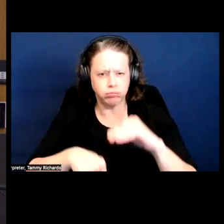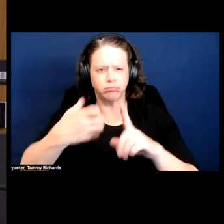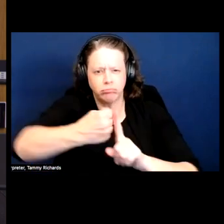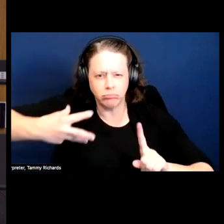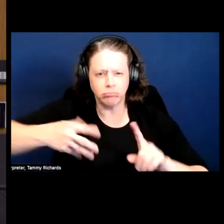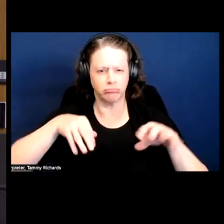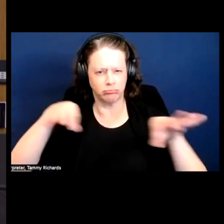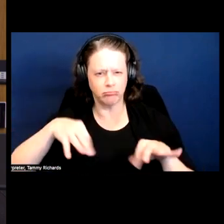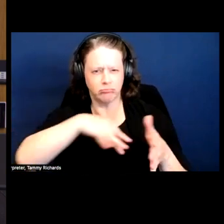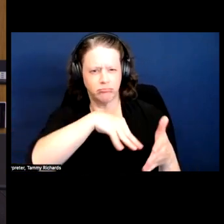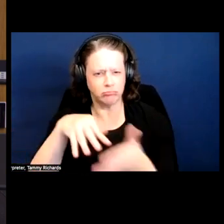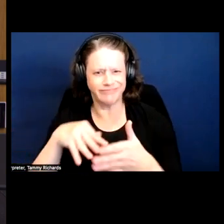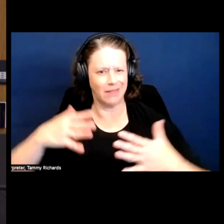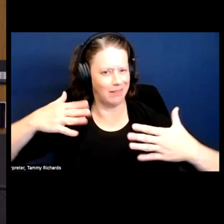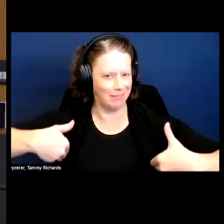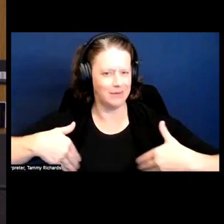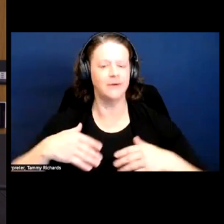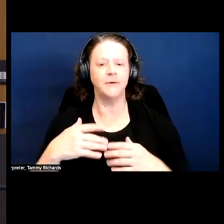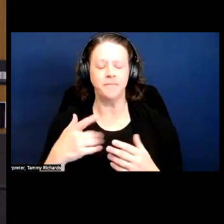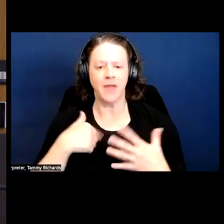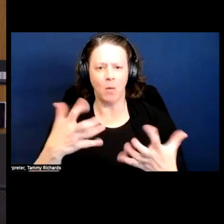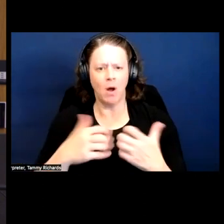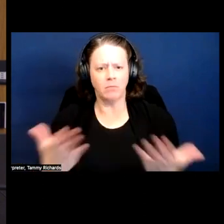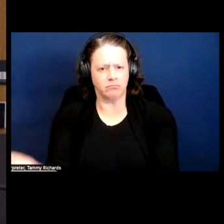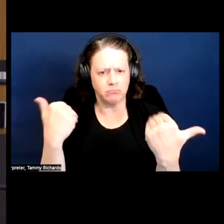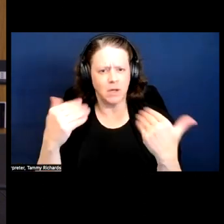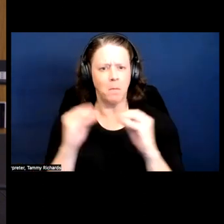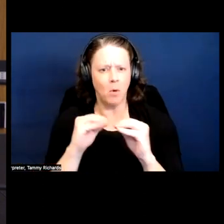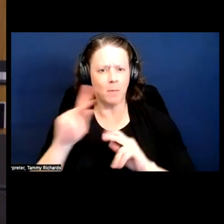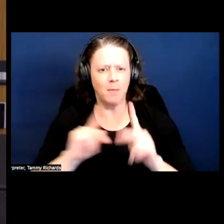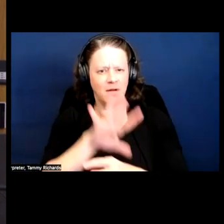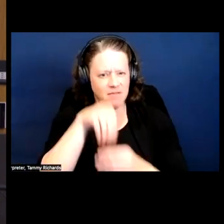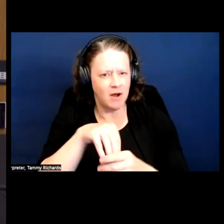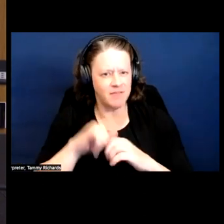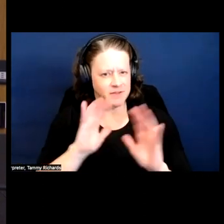And I just want to bring more folks into the conversation.